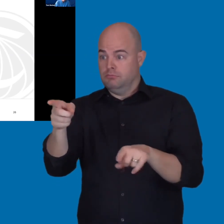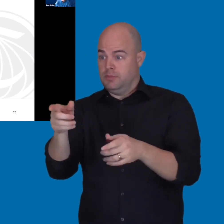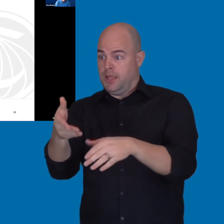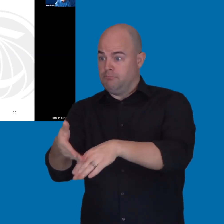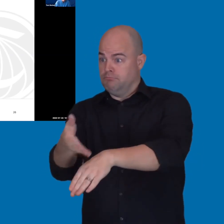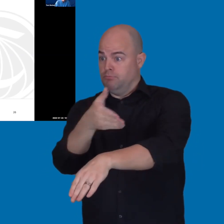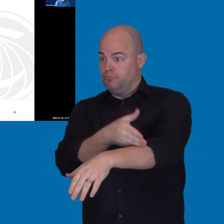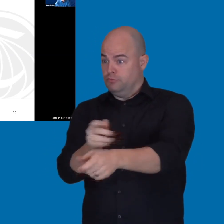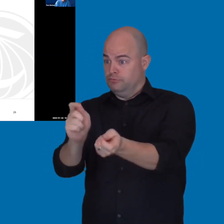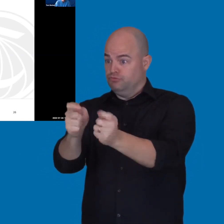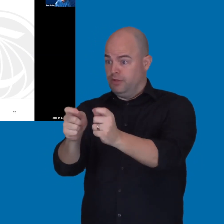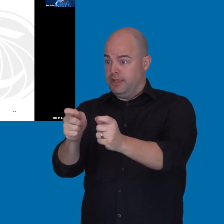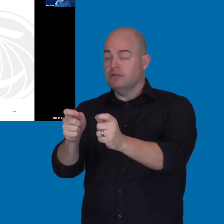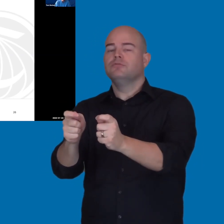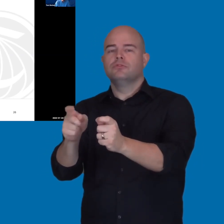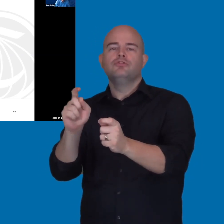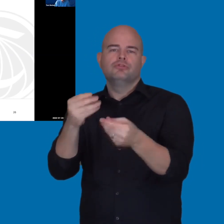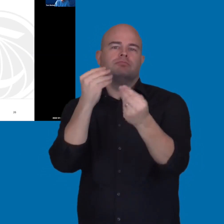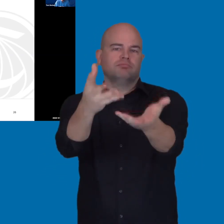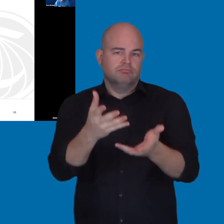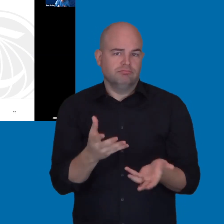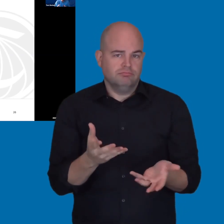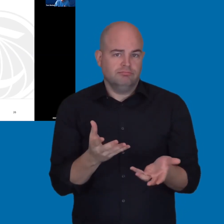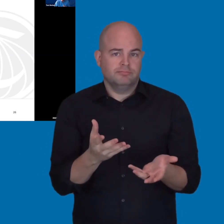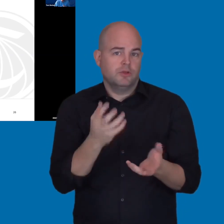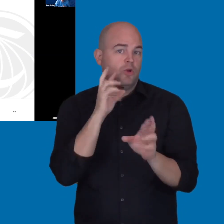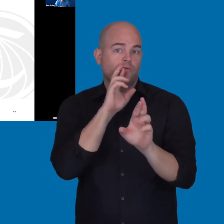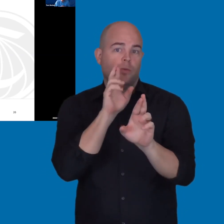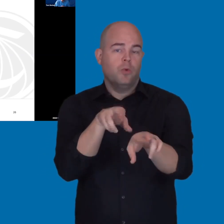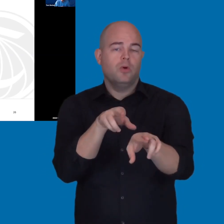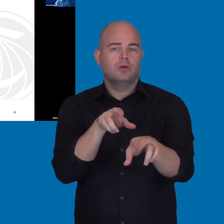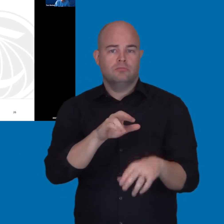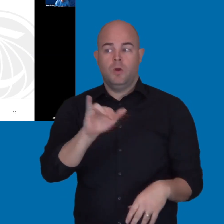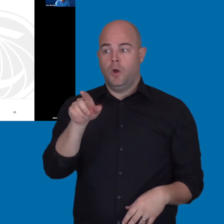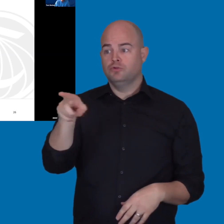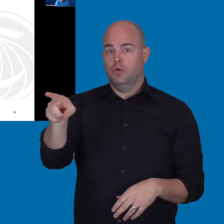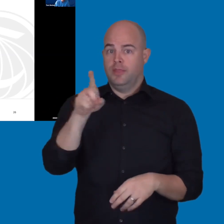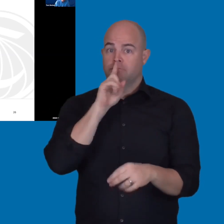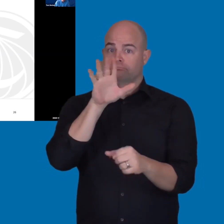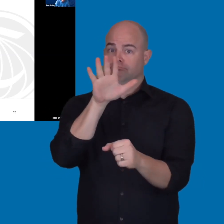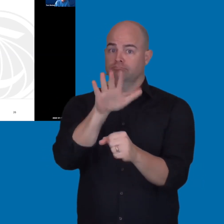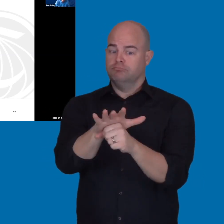to their product or solution." They would also commit to, contractually,